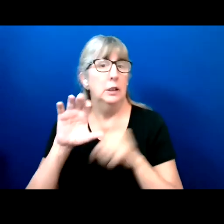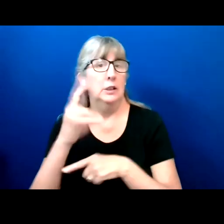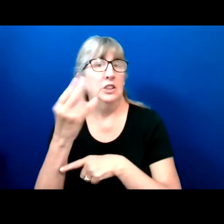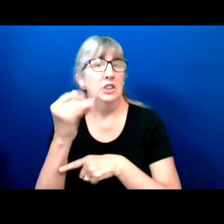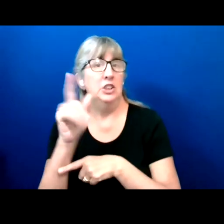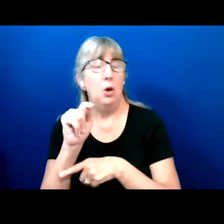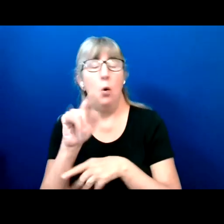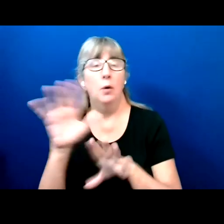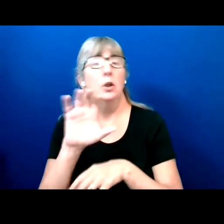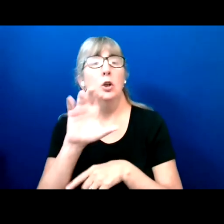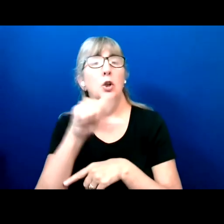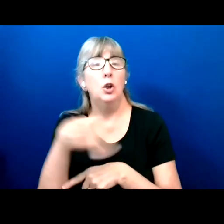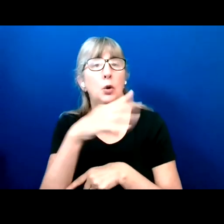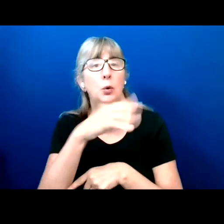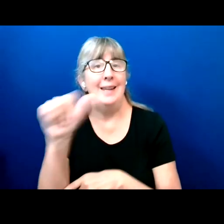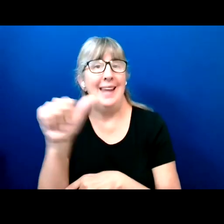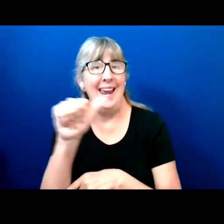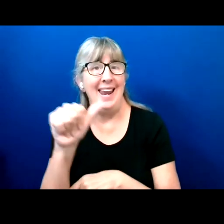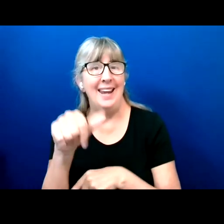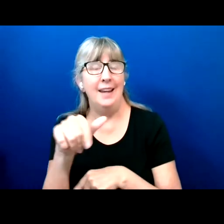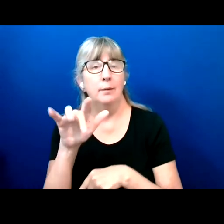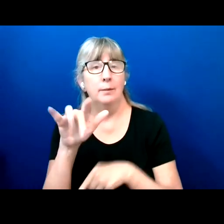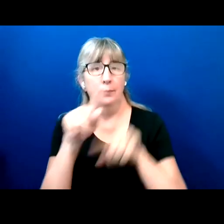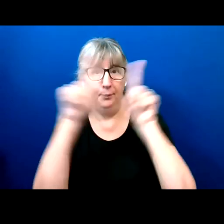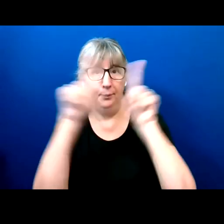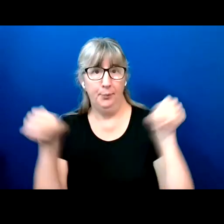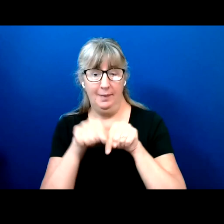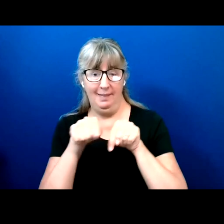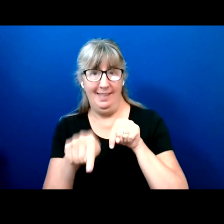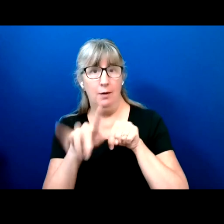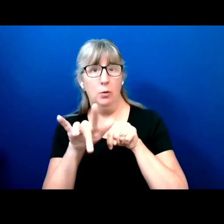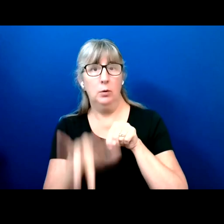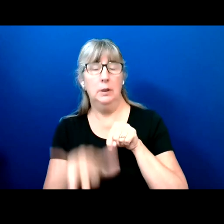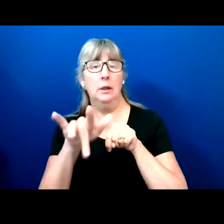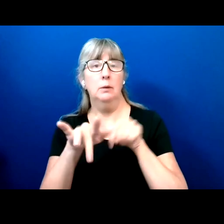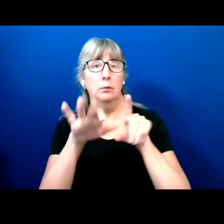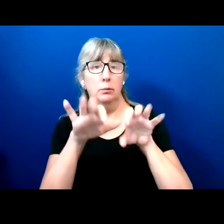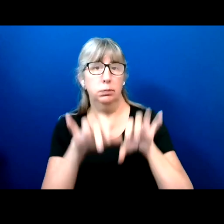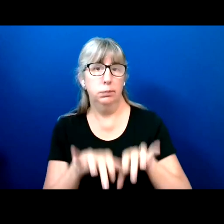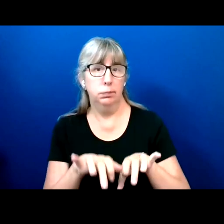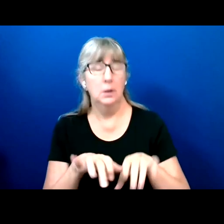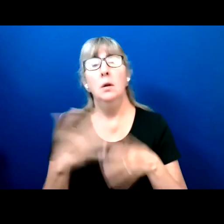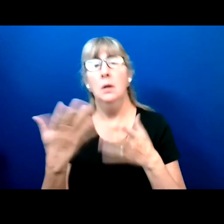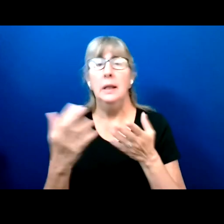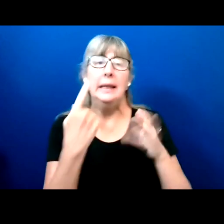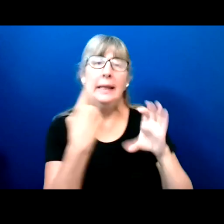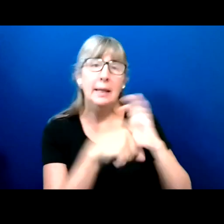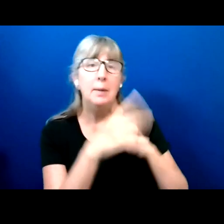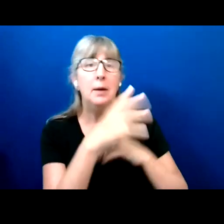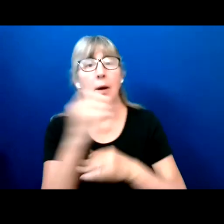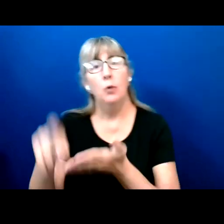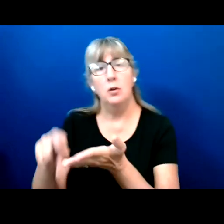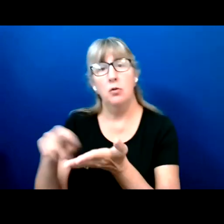And we have also taken into account questions submitted by email and through the registration form.